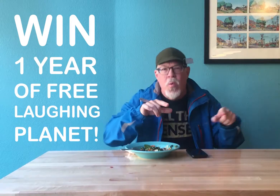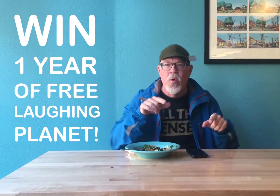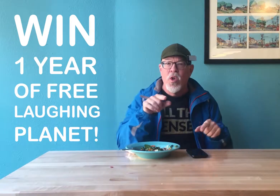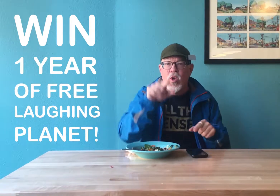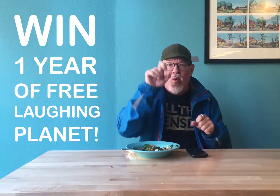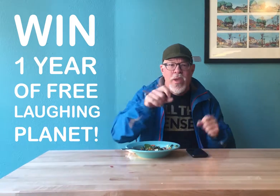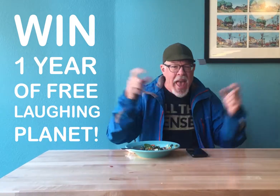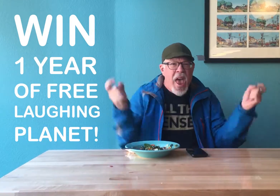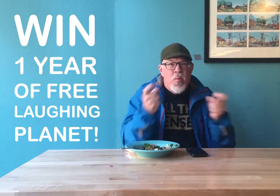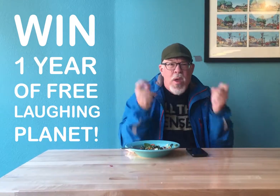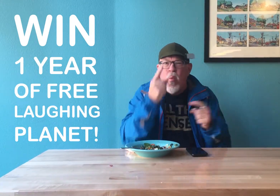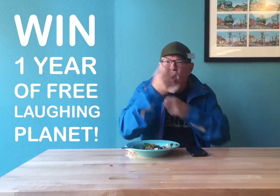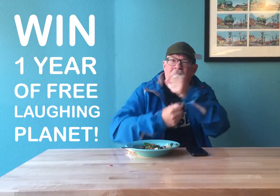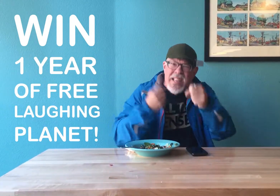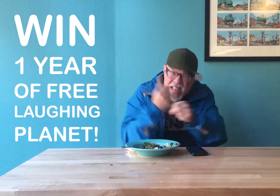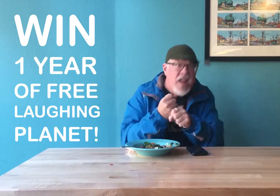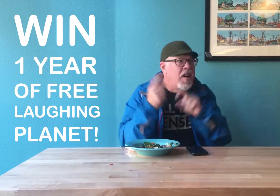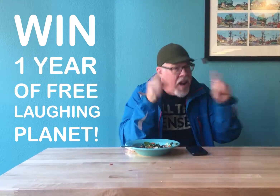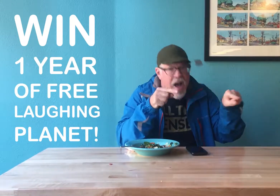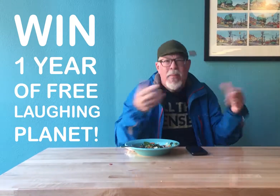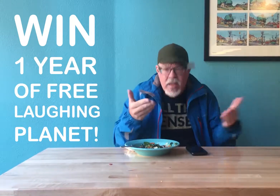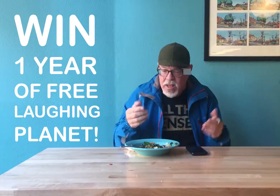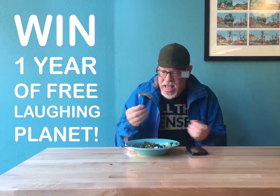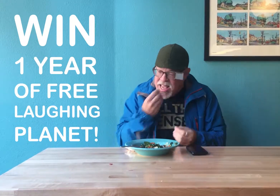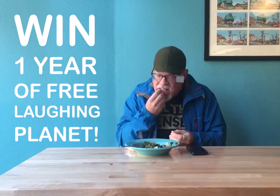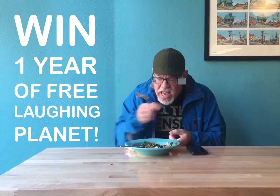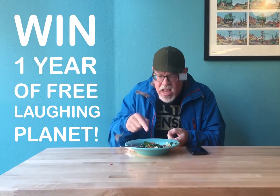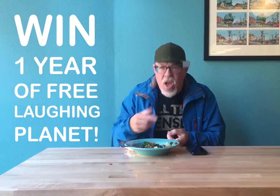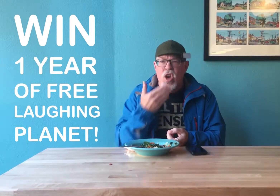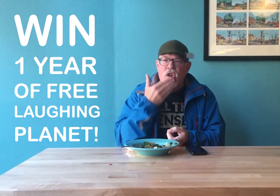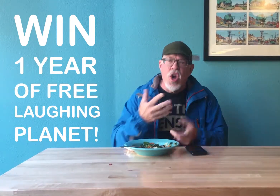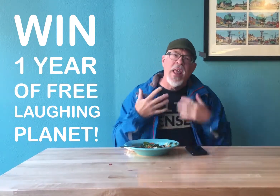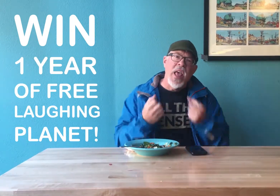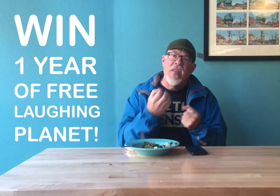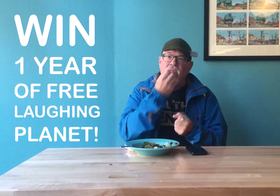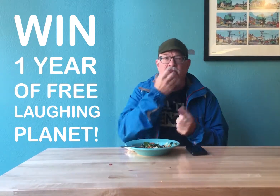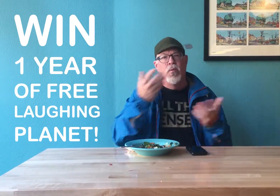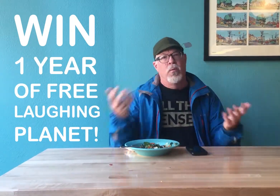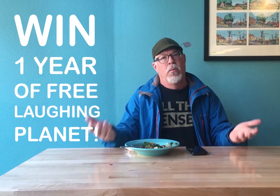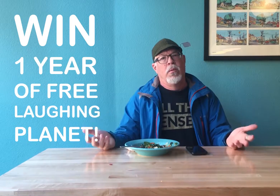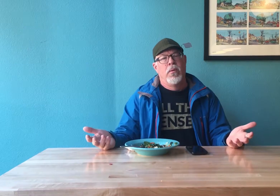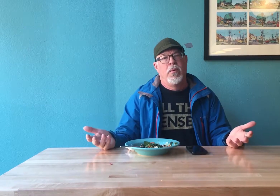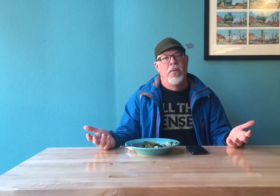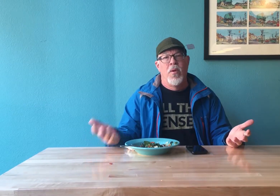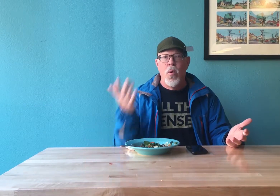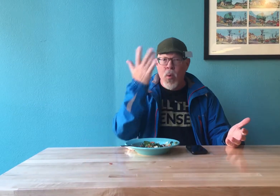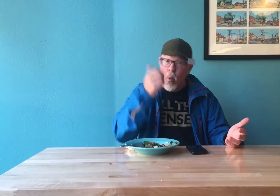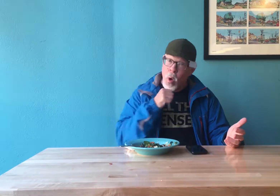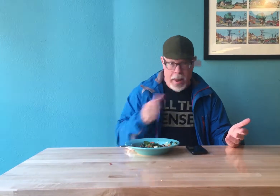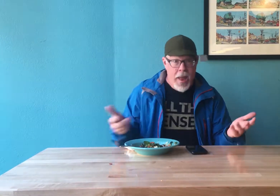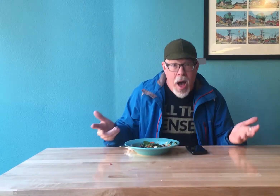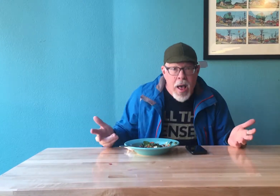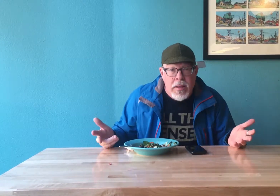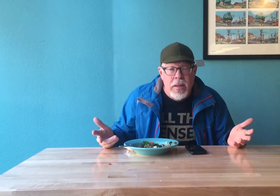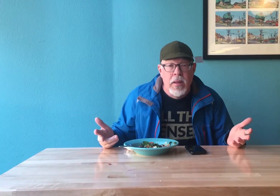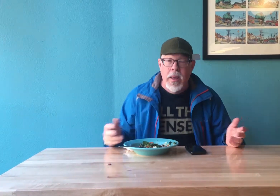You can win 1 year of coming here to eat good. healthy food! Wny not??